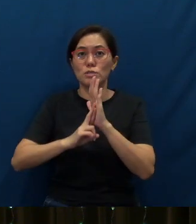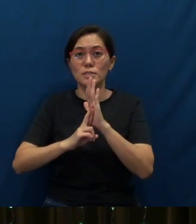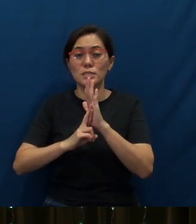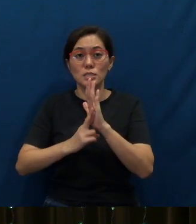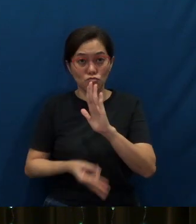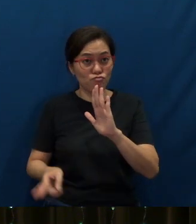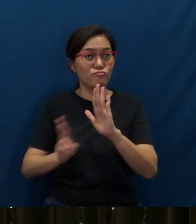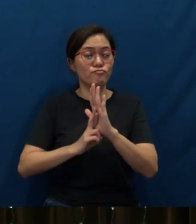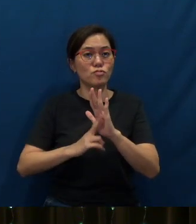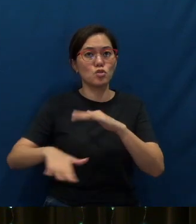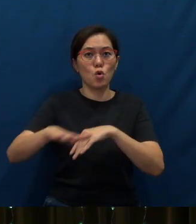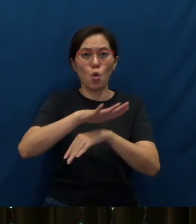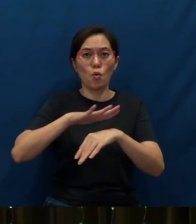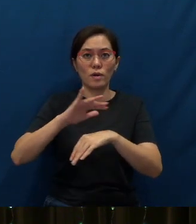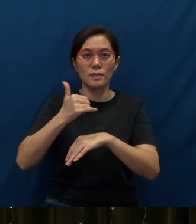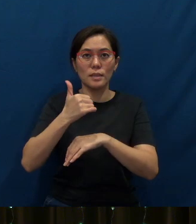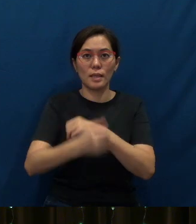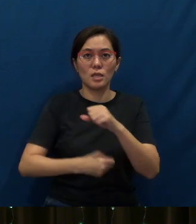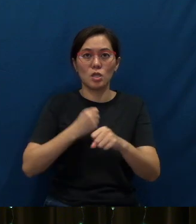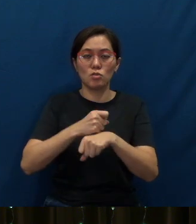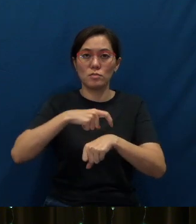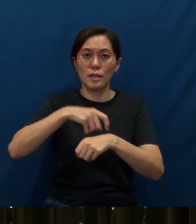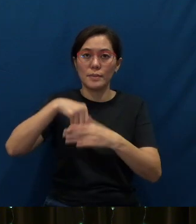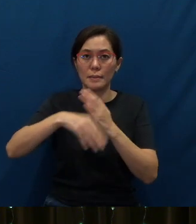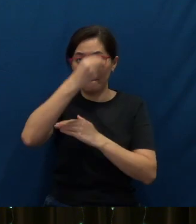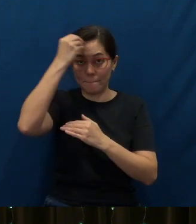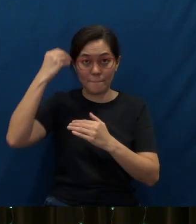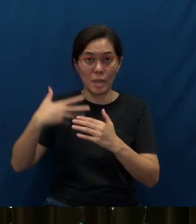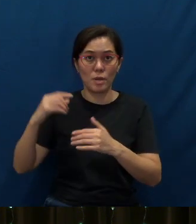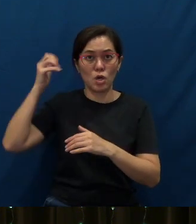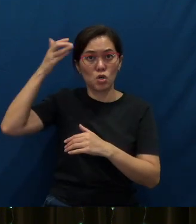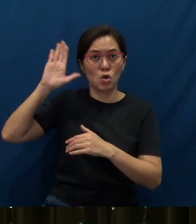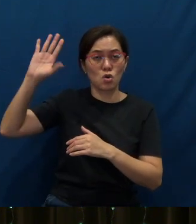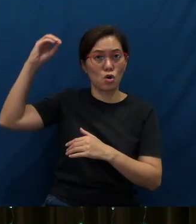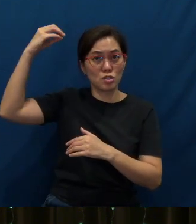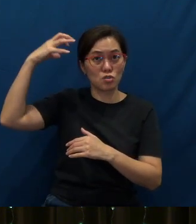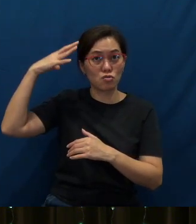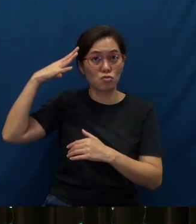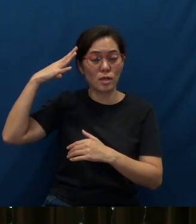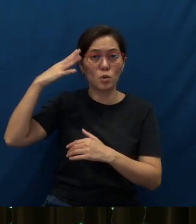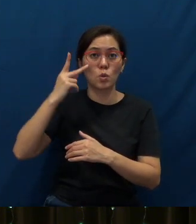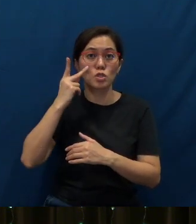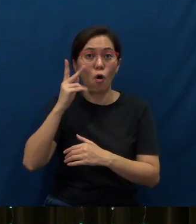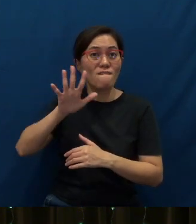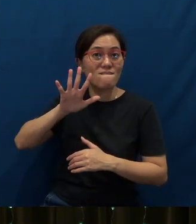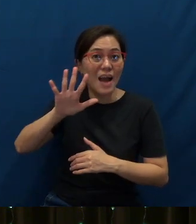And over a 10 year period in Myanmar by God's grace, we saw five of such churches planted.